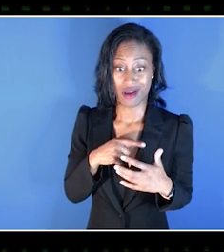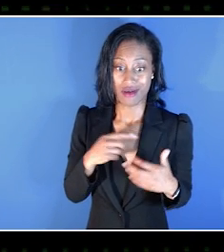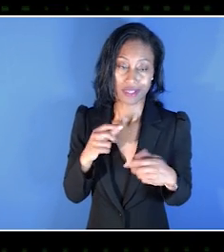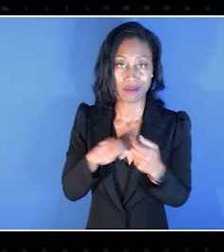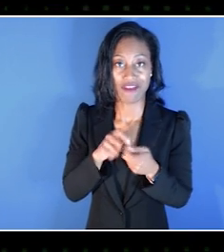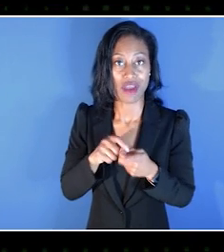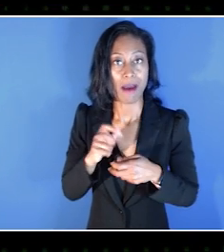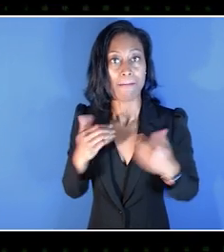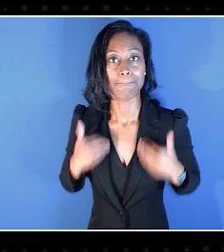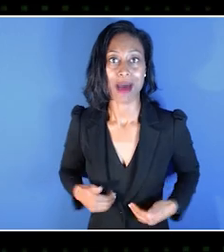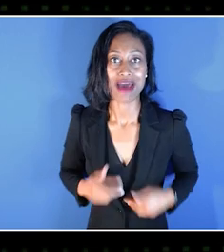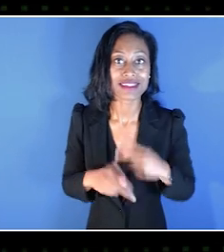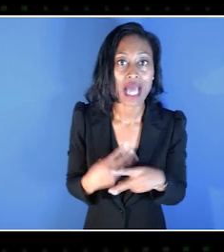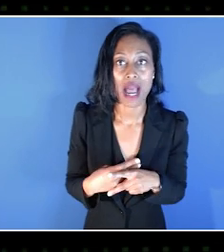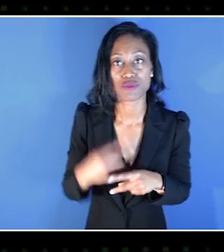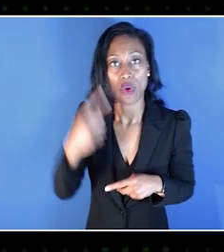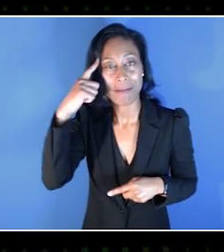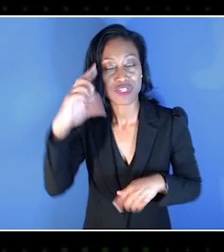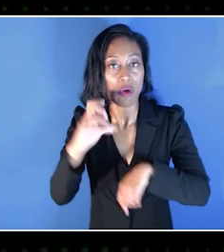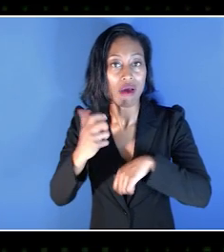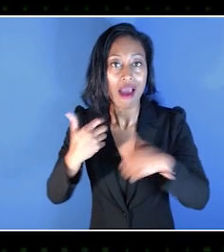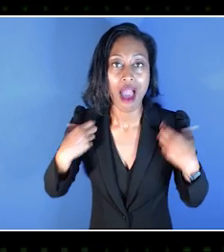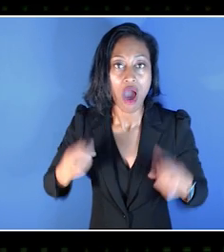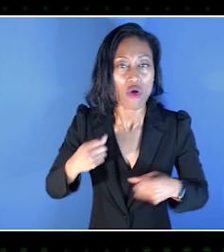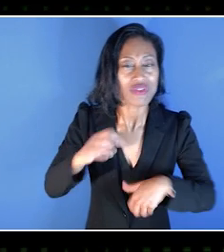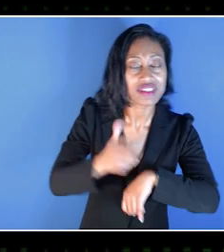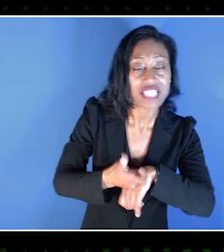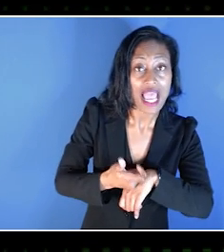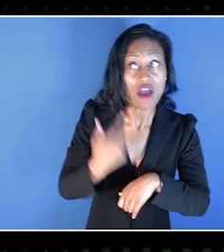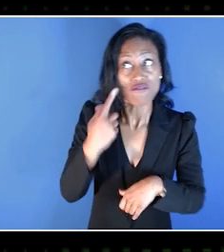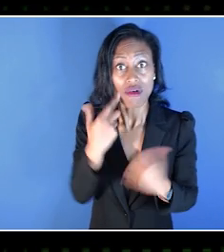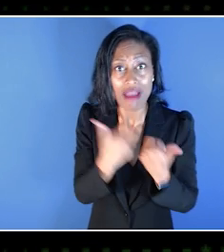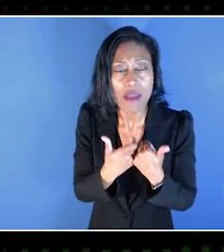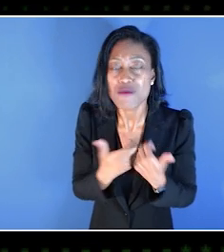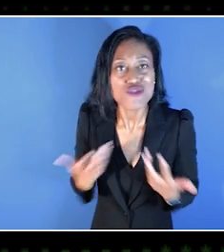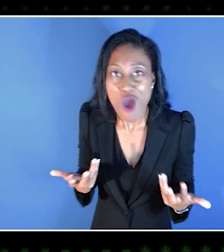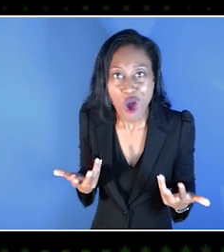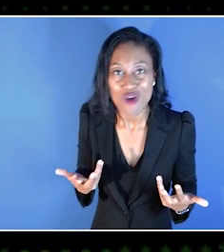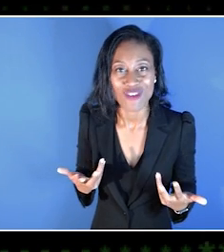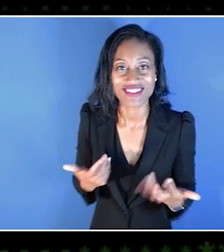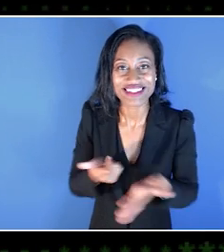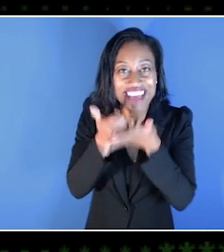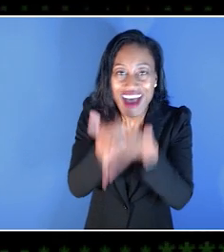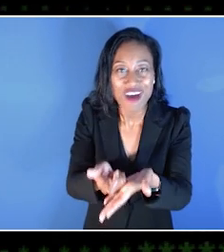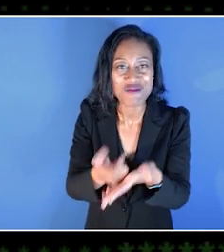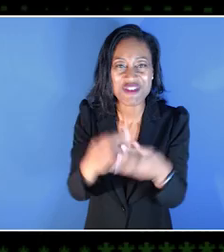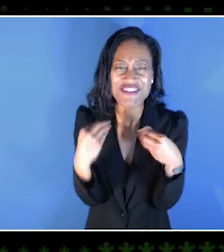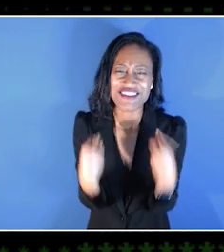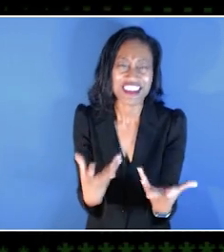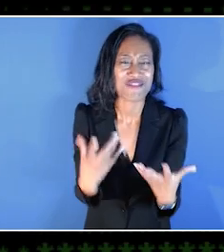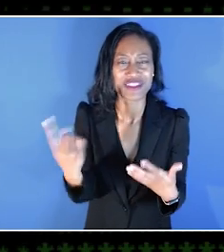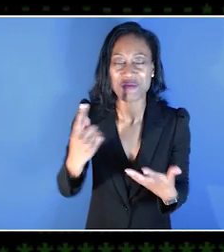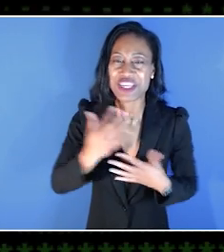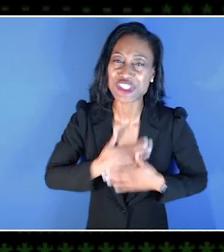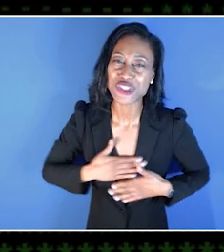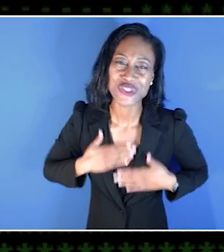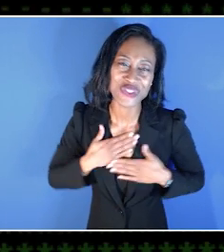or a certain, you know, mental health state. It's here for you to help you and to give you something to enjoy.